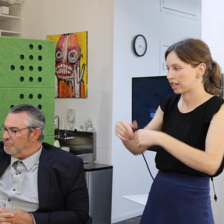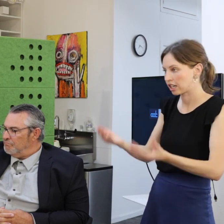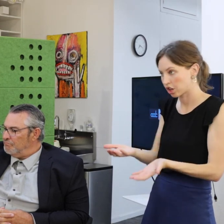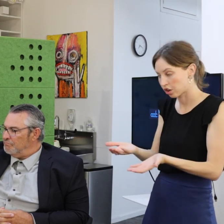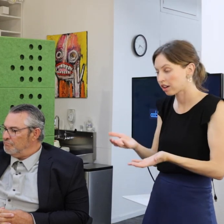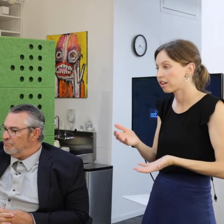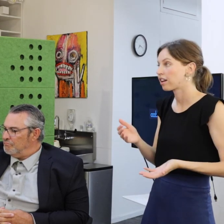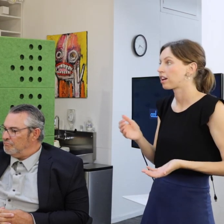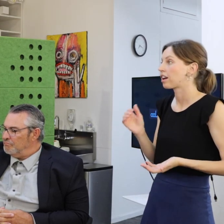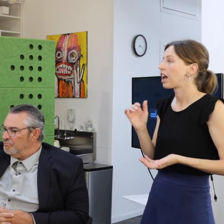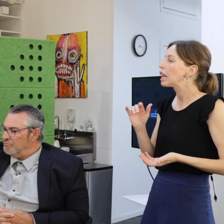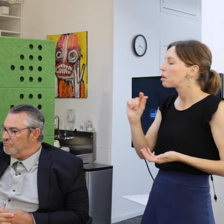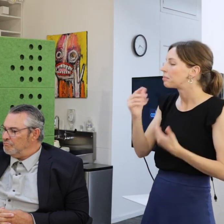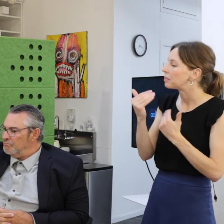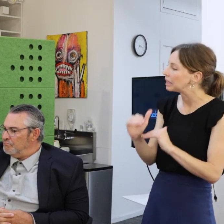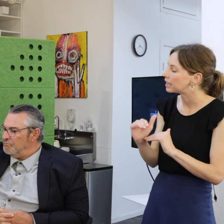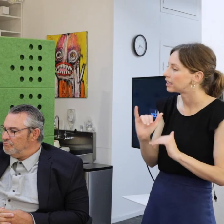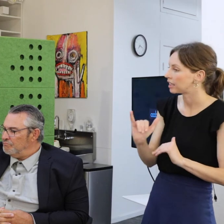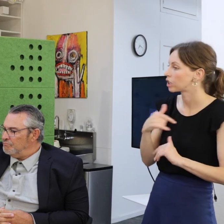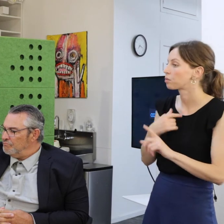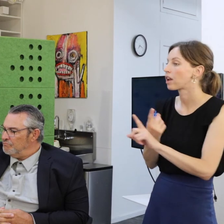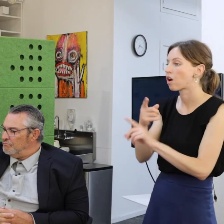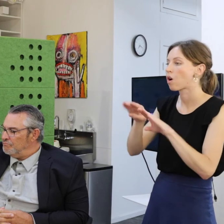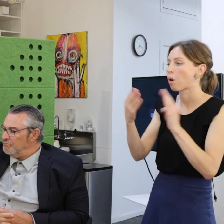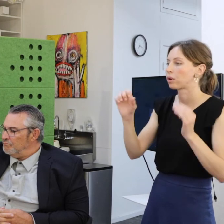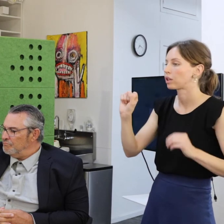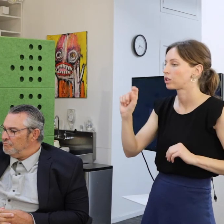that's a little limiting. So, we opened a studio about three blocks from here.